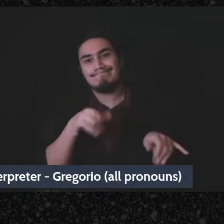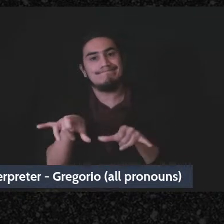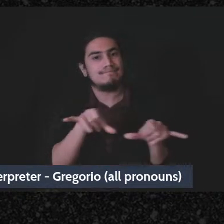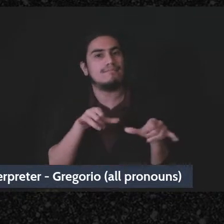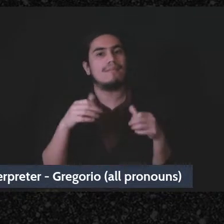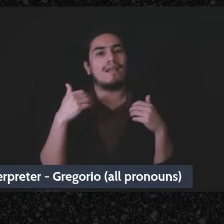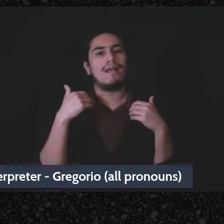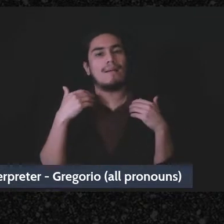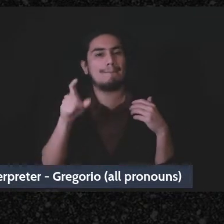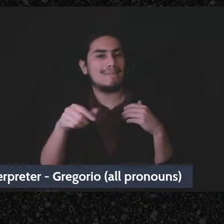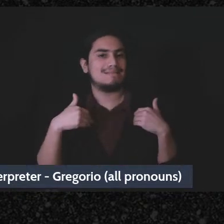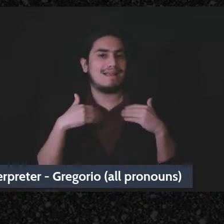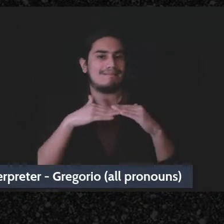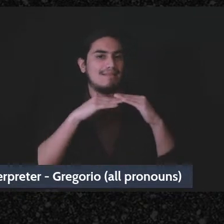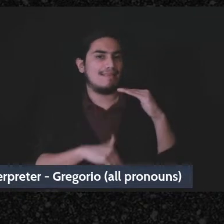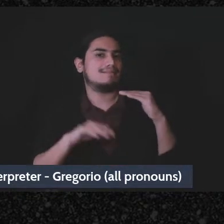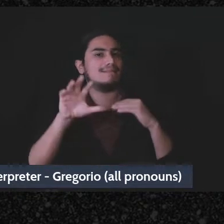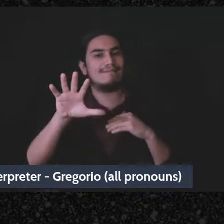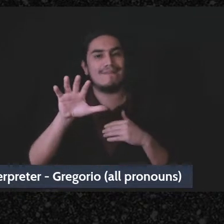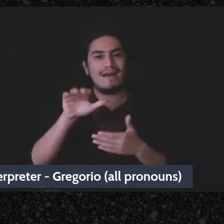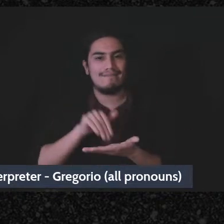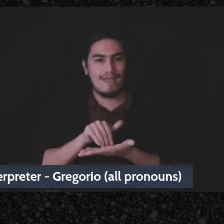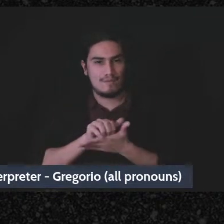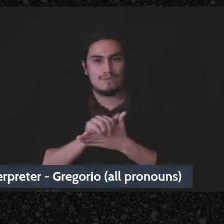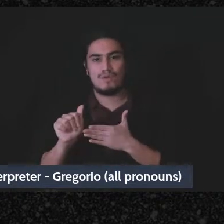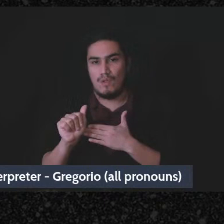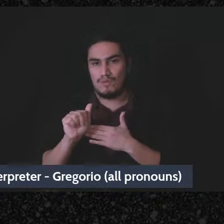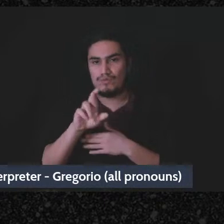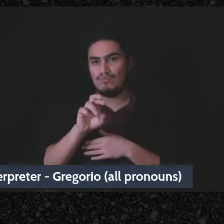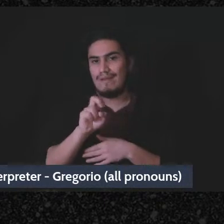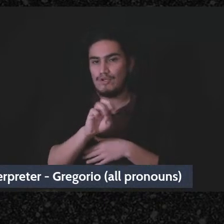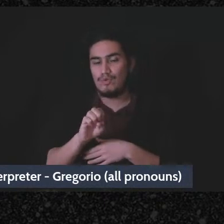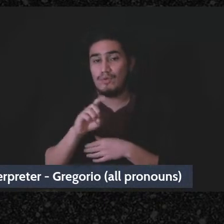five thousand dollars in revenue. In your first year you can actually get up to seventy five